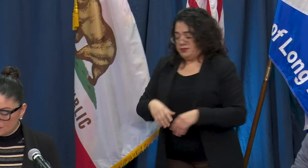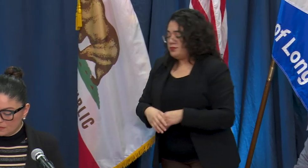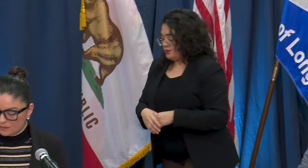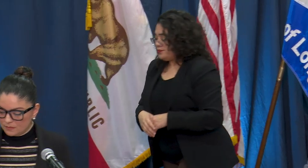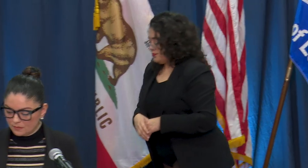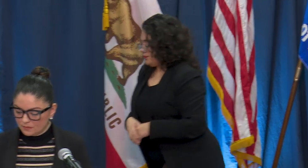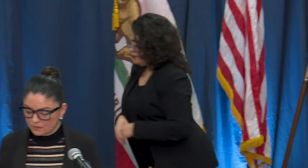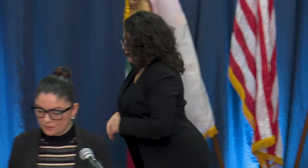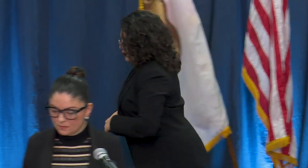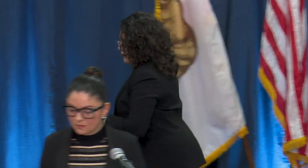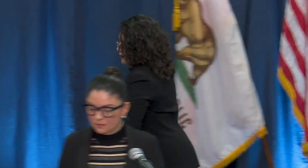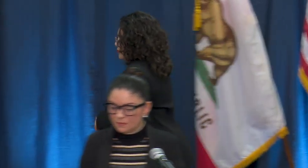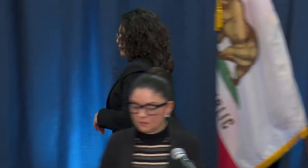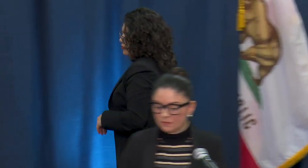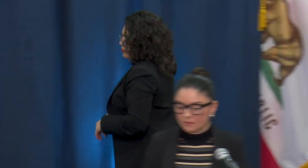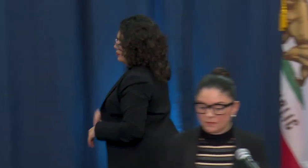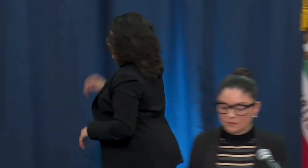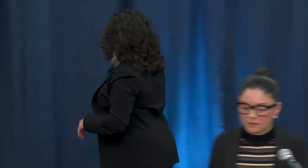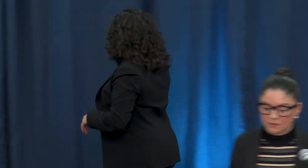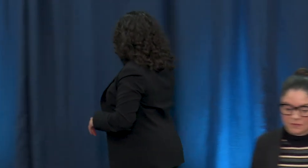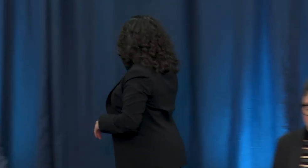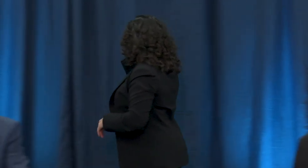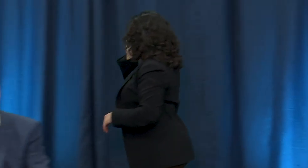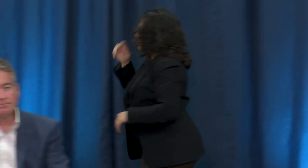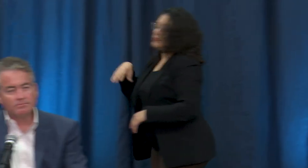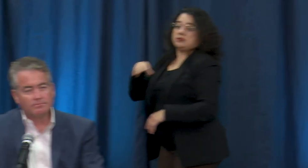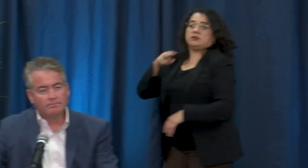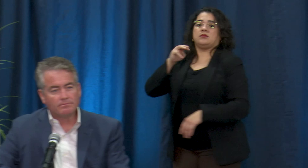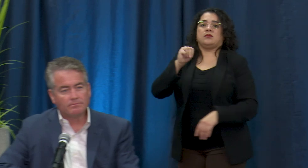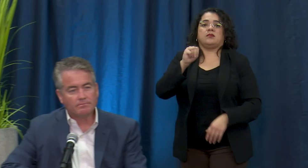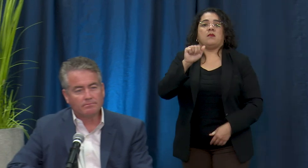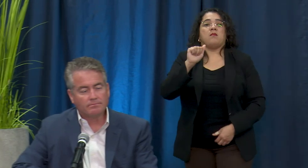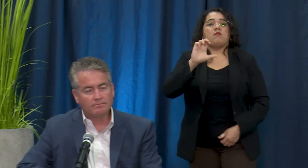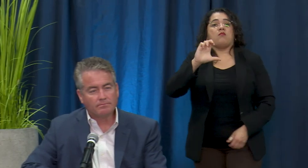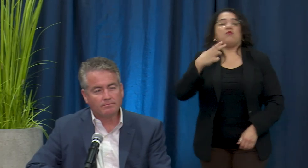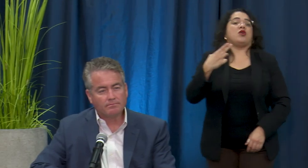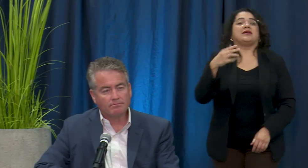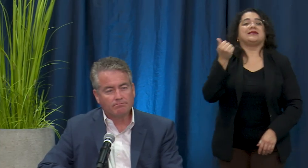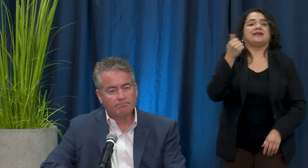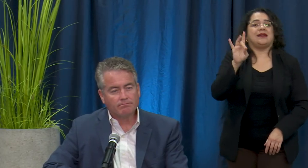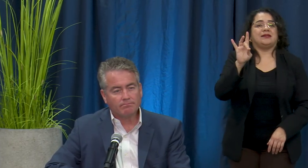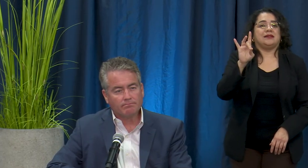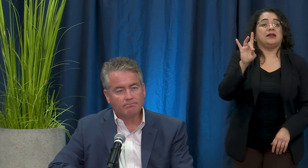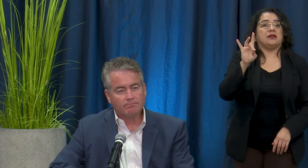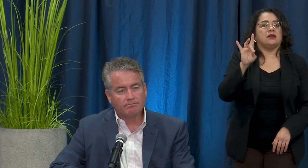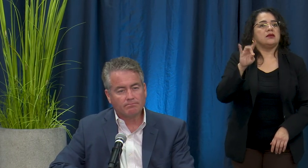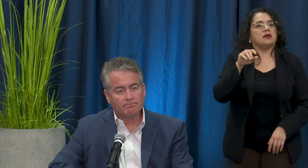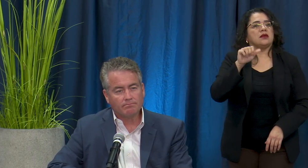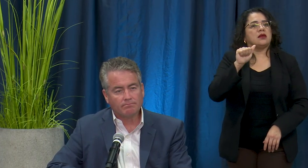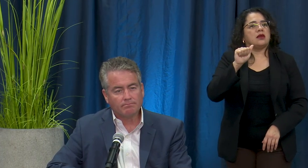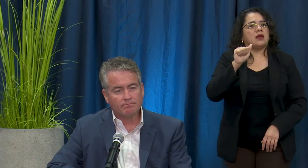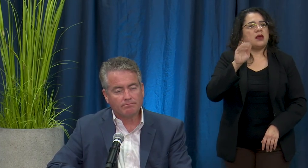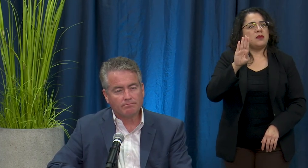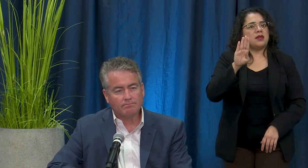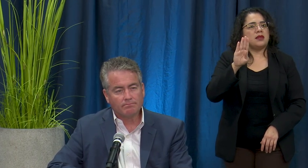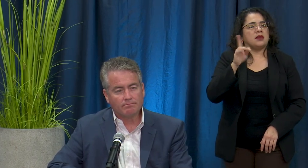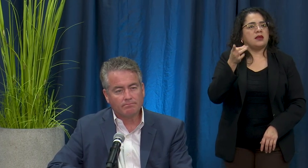lawmakers signed a letter urging Governor Newsom to allocate an unspecified share of a AB89 to the city's Community Hospital